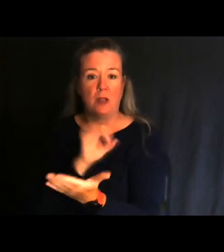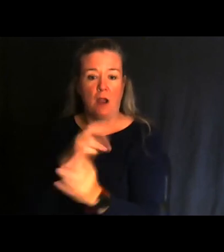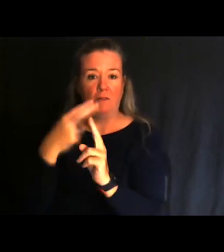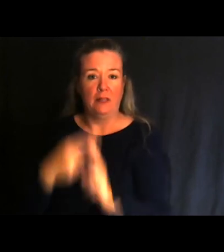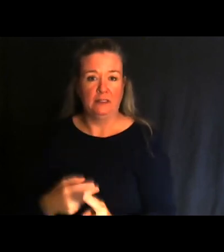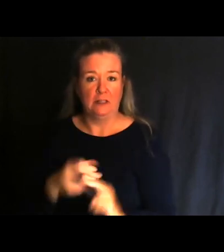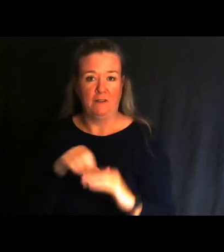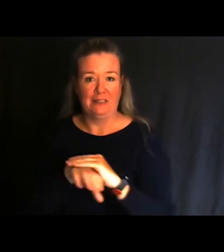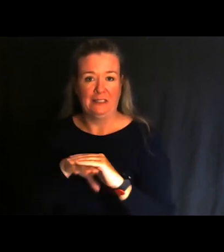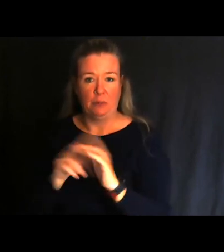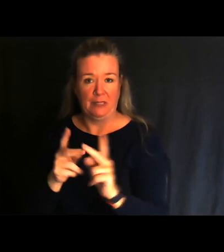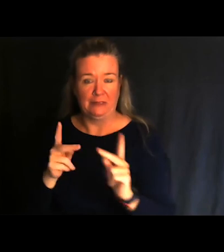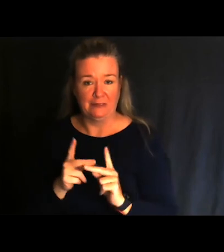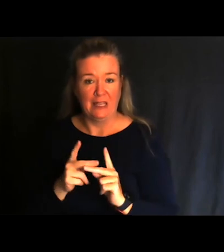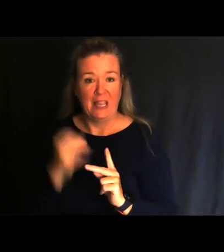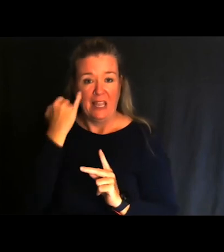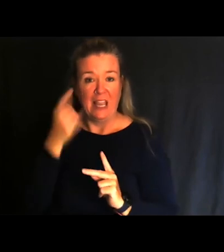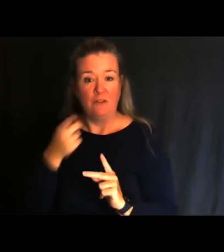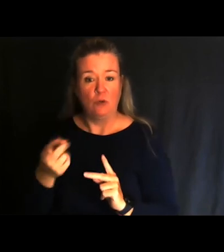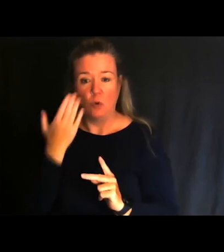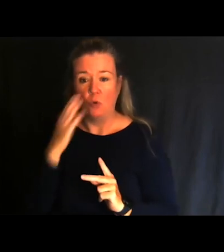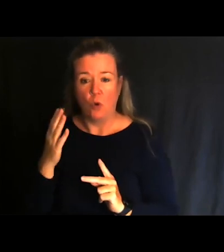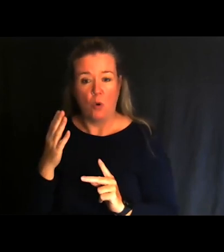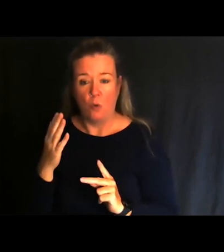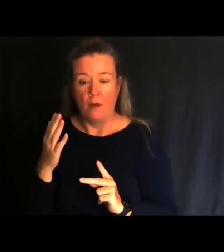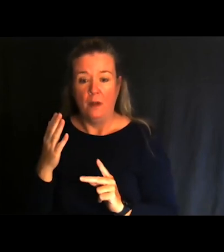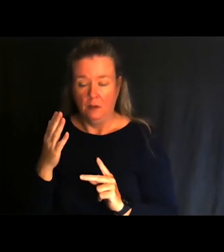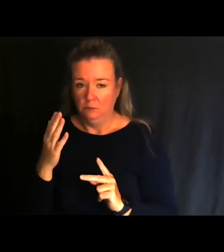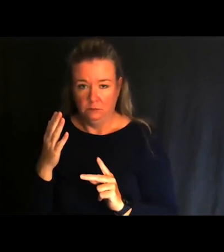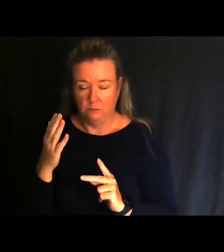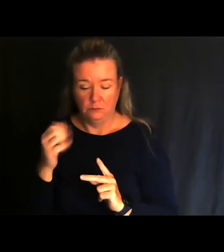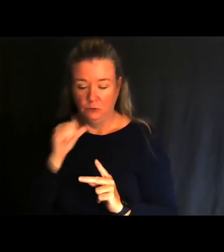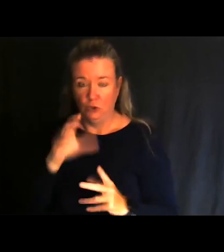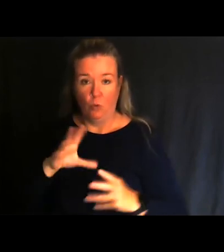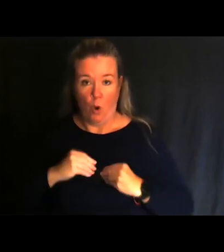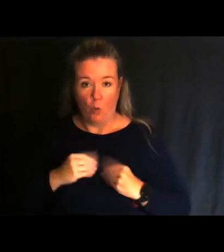For those of us who don't own hundreds or thousands of private acres, we need to realize